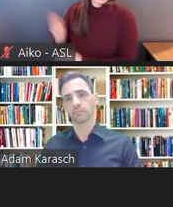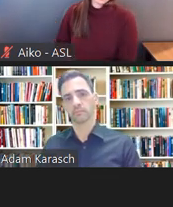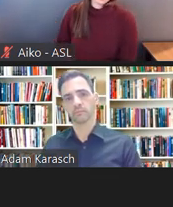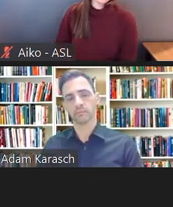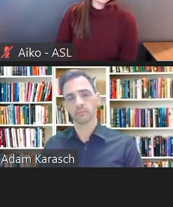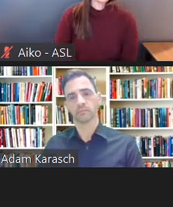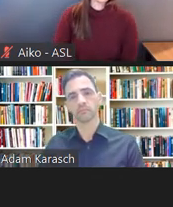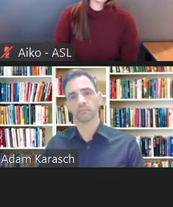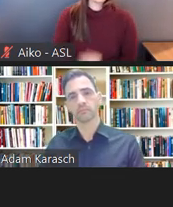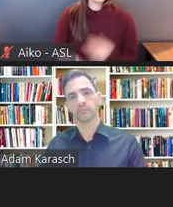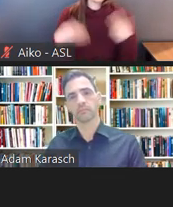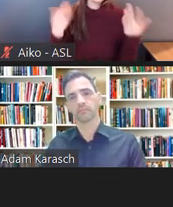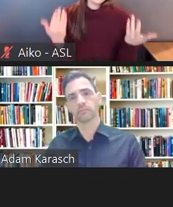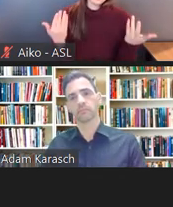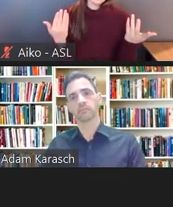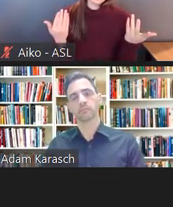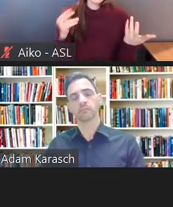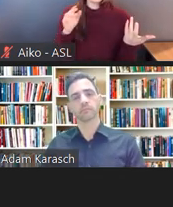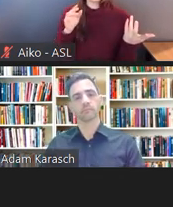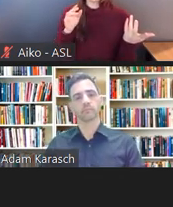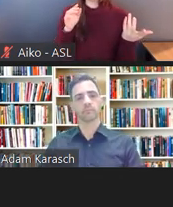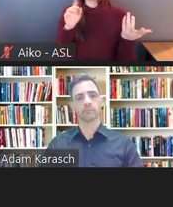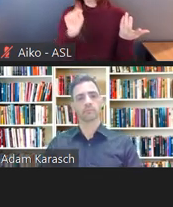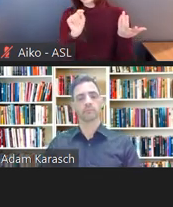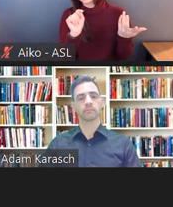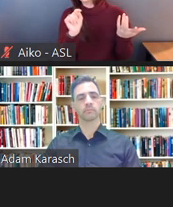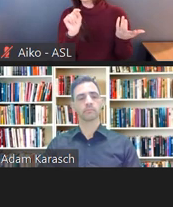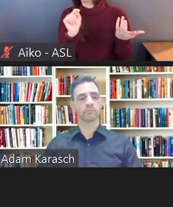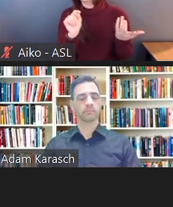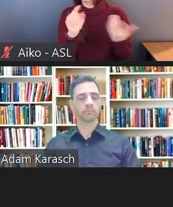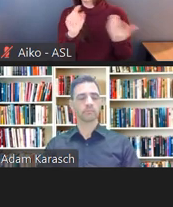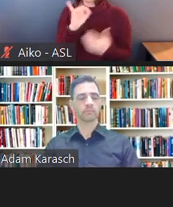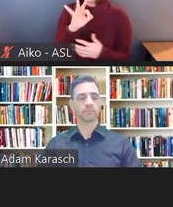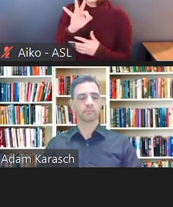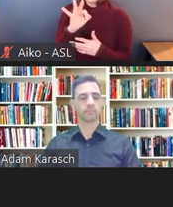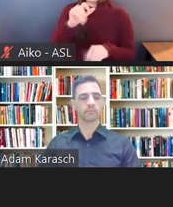But what if the employee says, I need